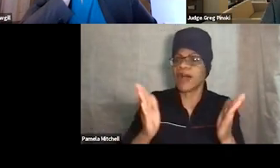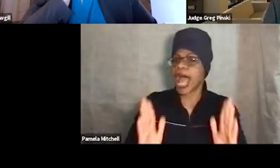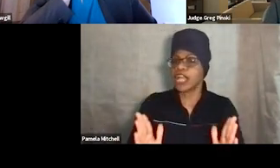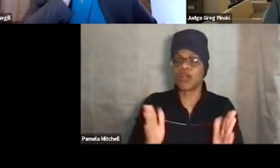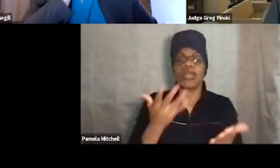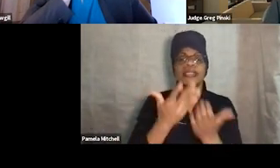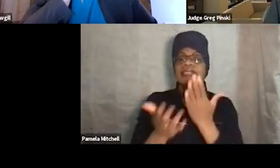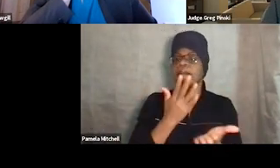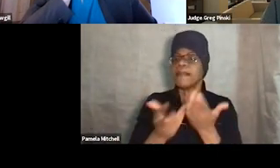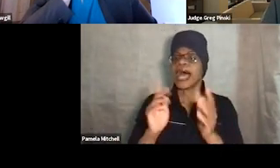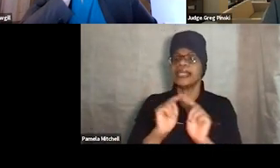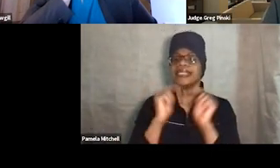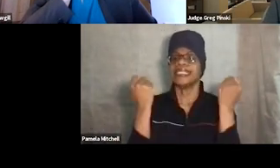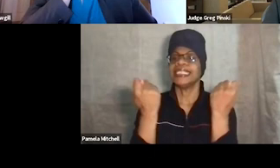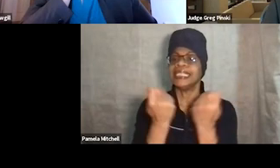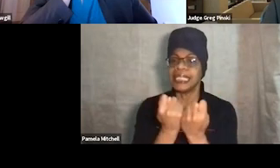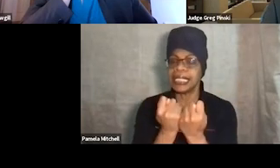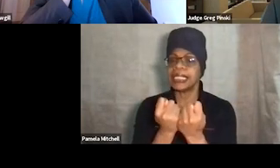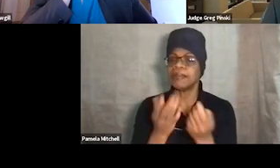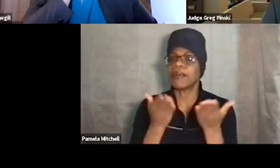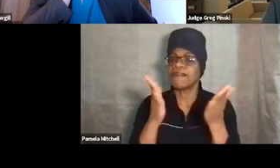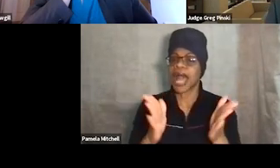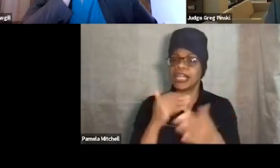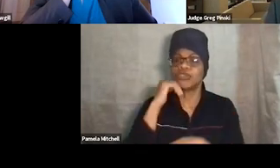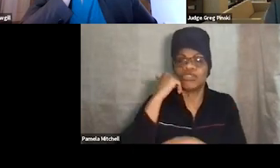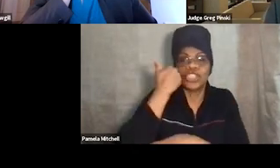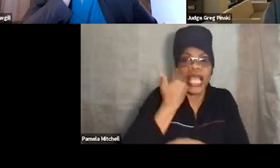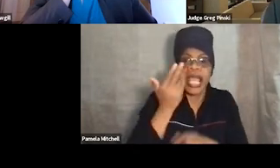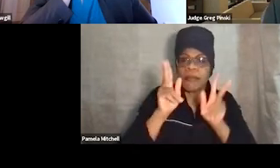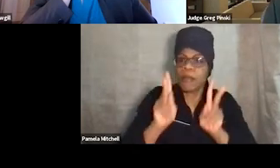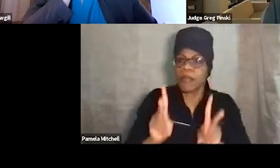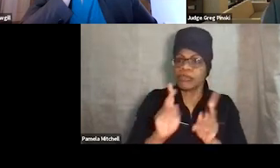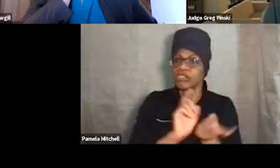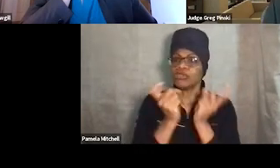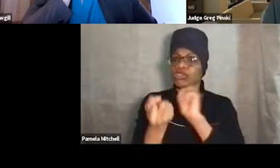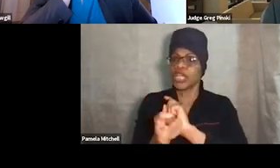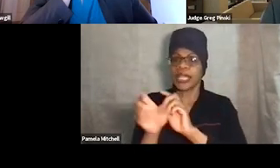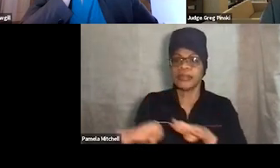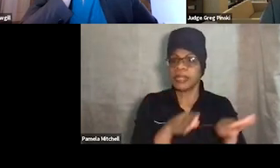can shame someone into changing their behavior. That's not what treatment courts are about.